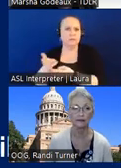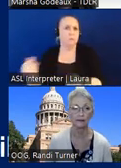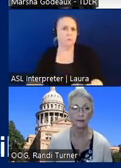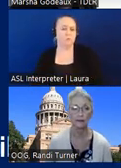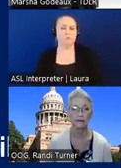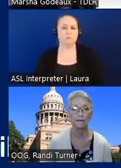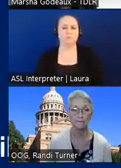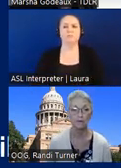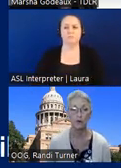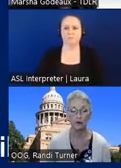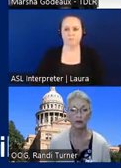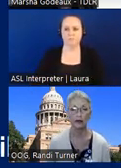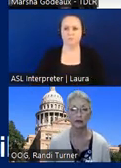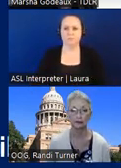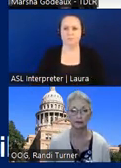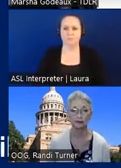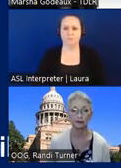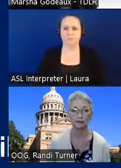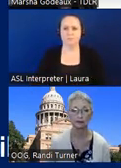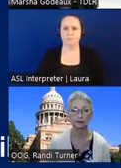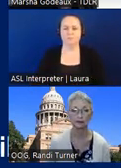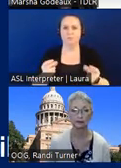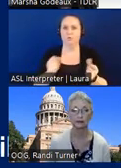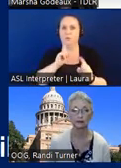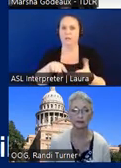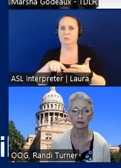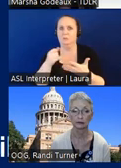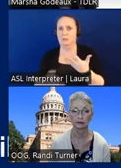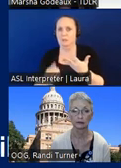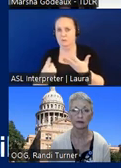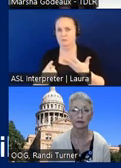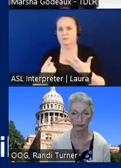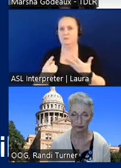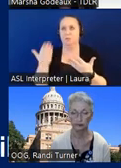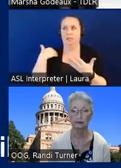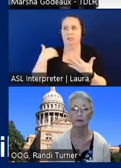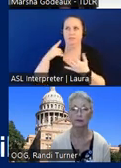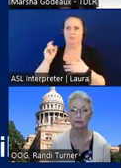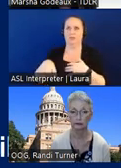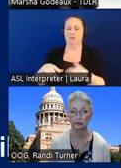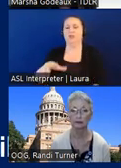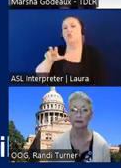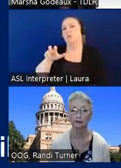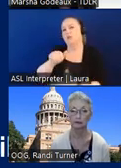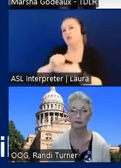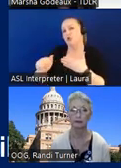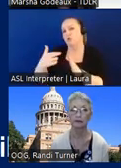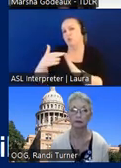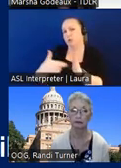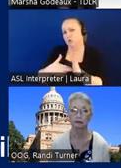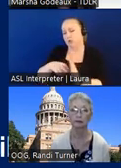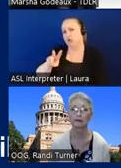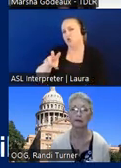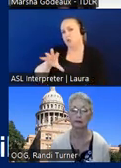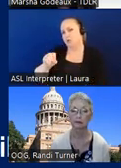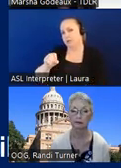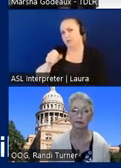okay all right quick answer to the last one it's 300 for registration 250 for renewal and it is a